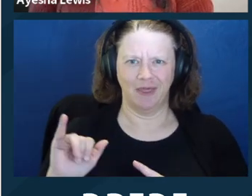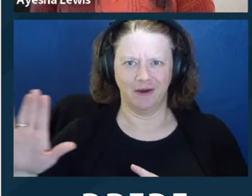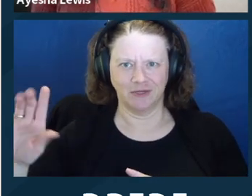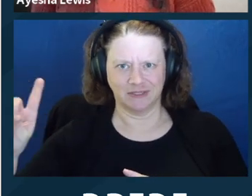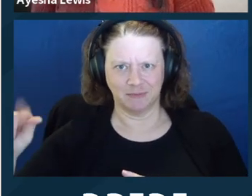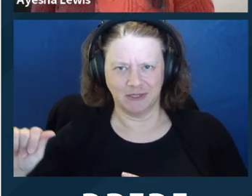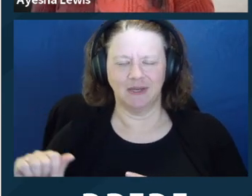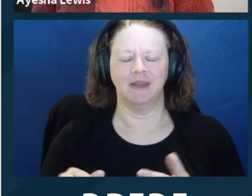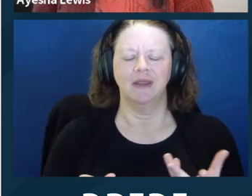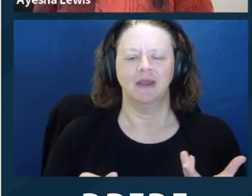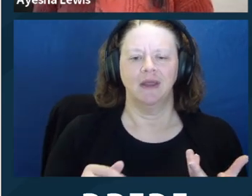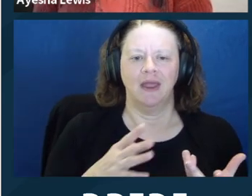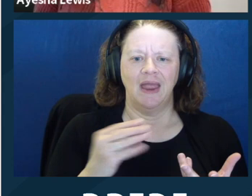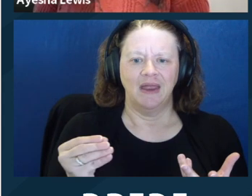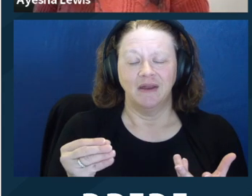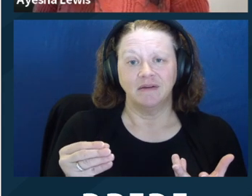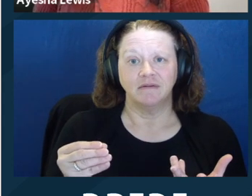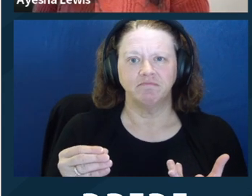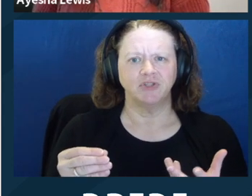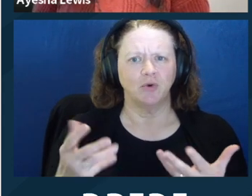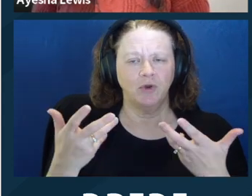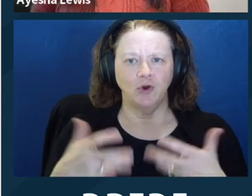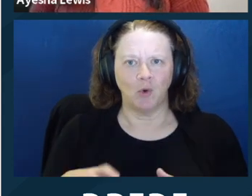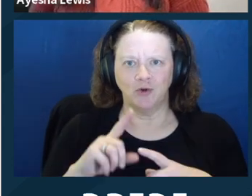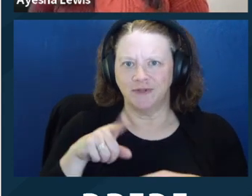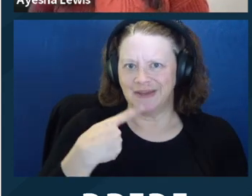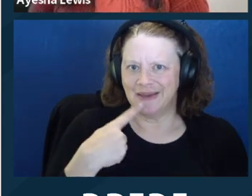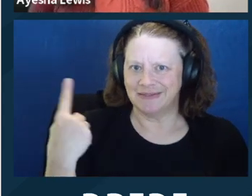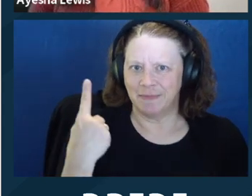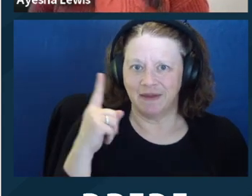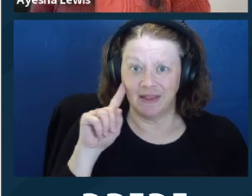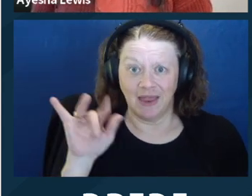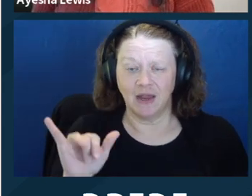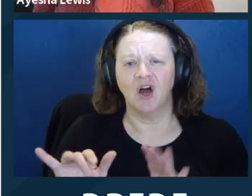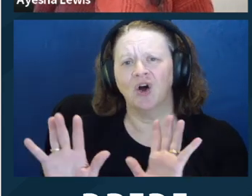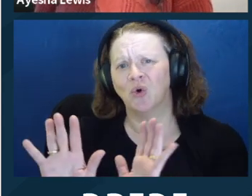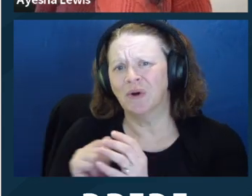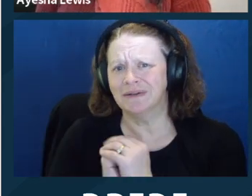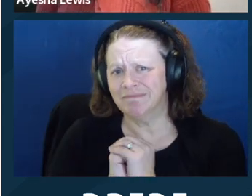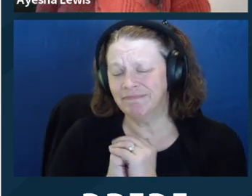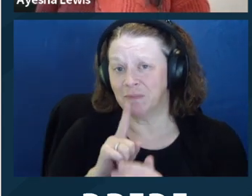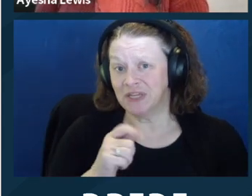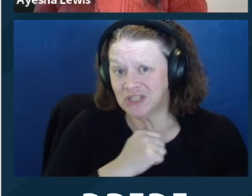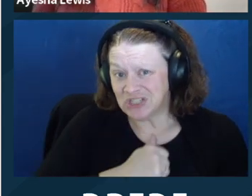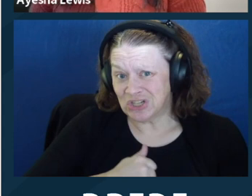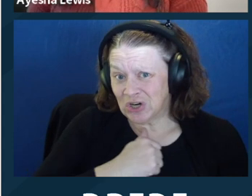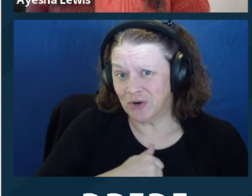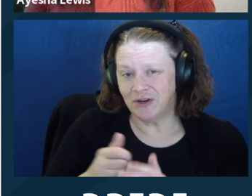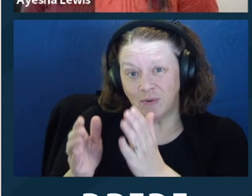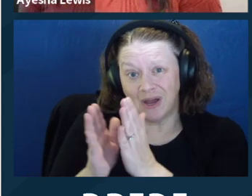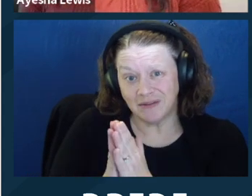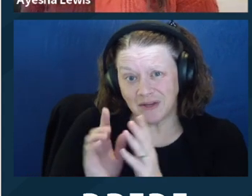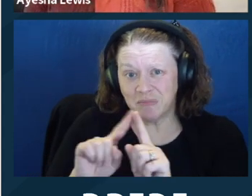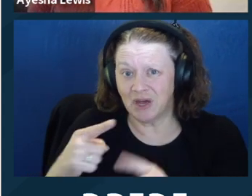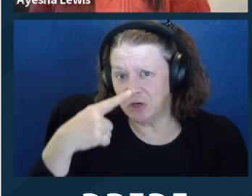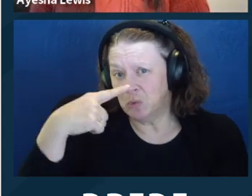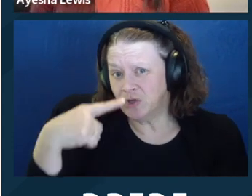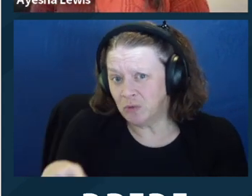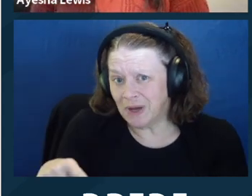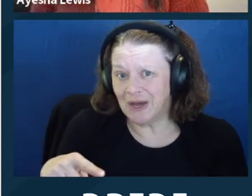be asking, but would you mind, if it's okay, if I ask if you don't mind me asking, if you've